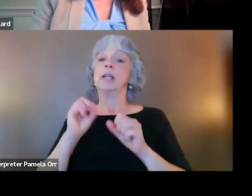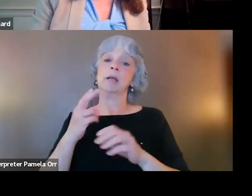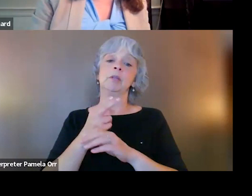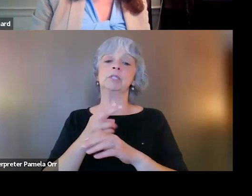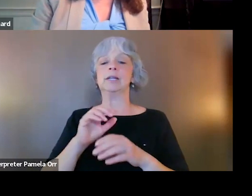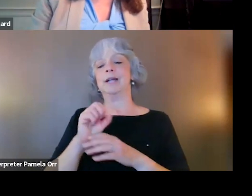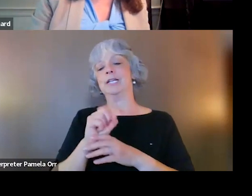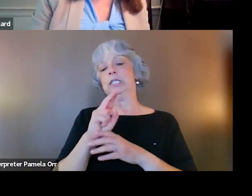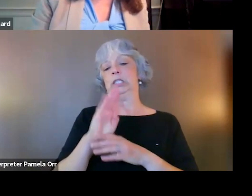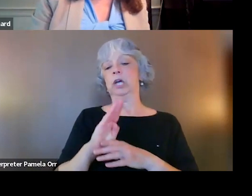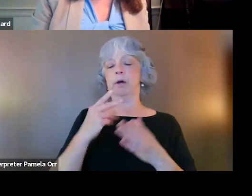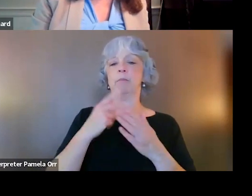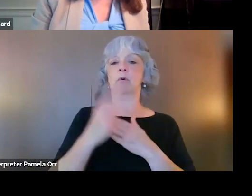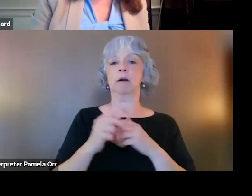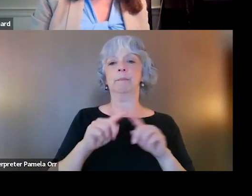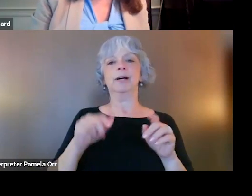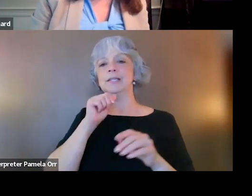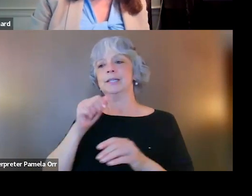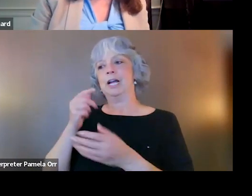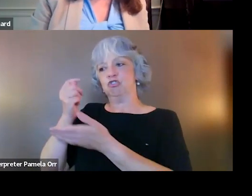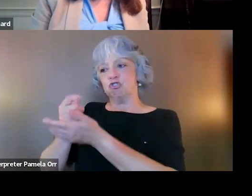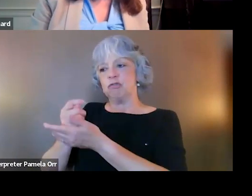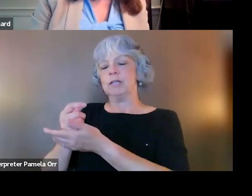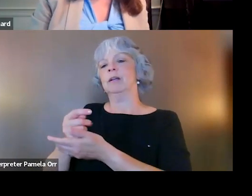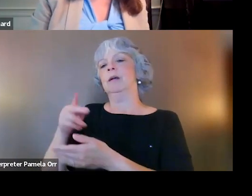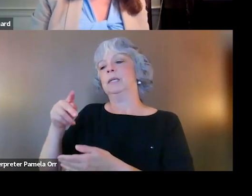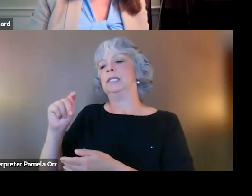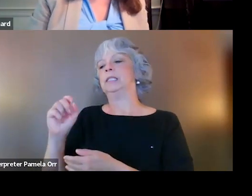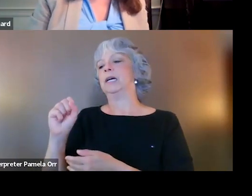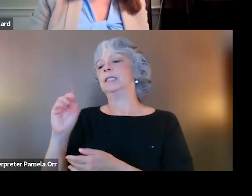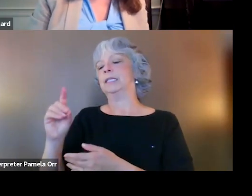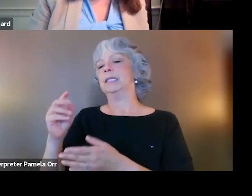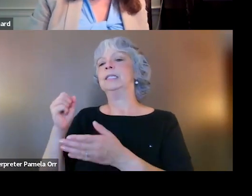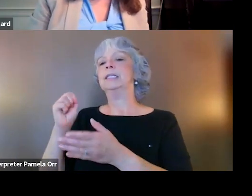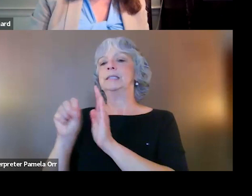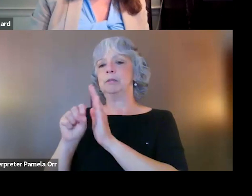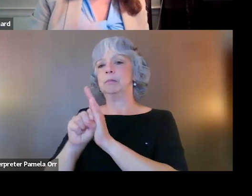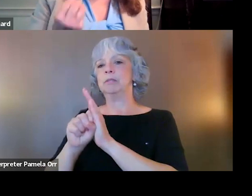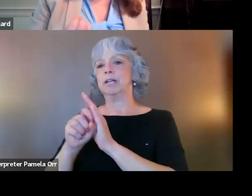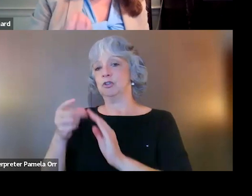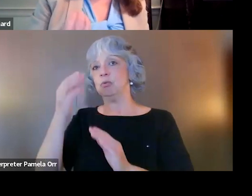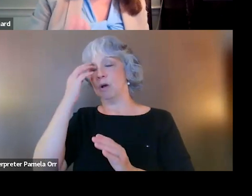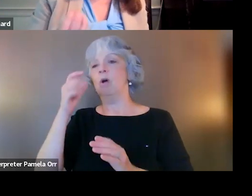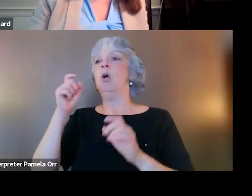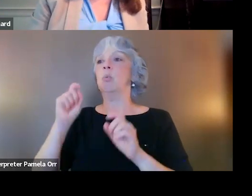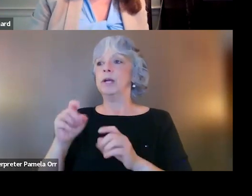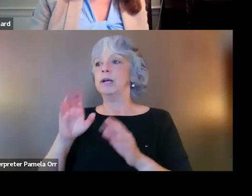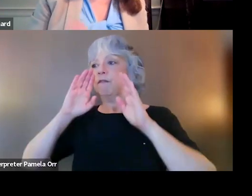it's just not gonna treat the PTSD symptoms. And as we know, we've got to get in there and treat those PTSD symptoms